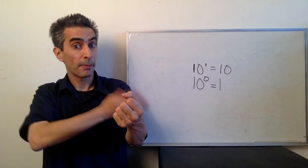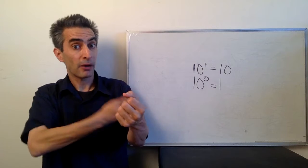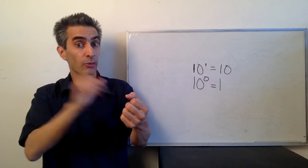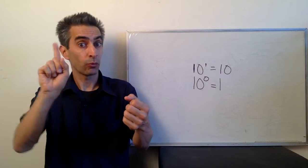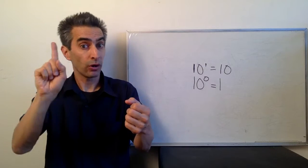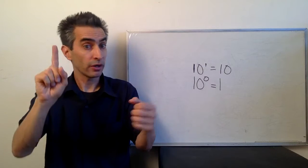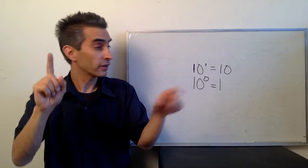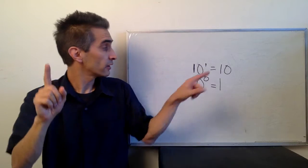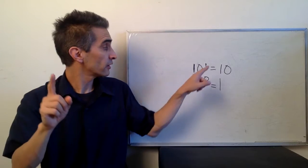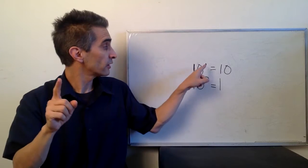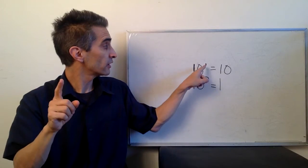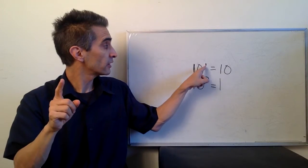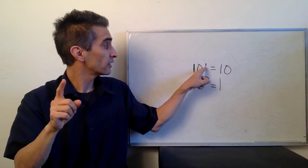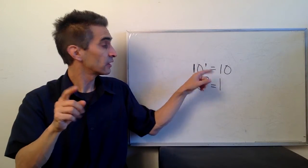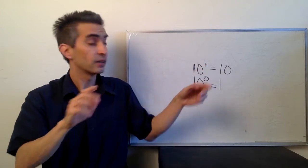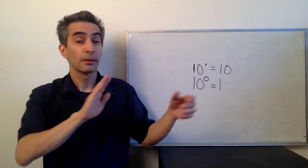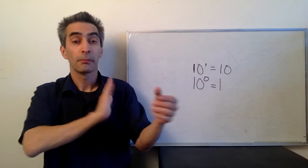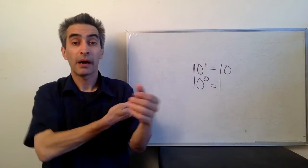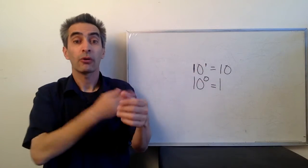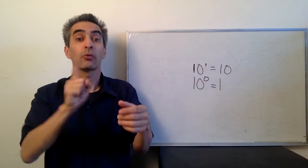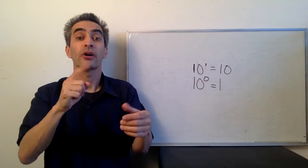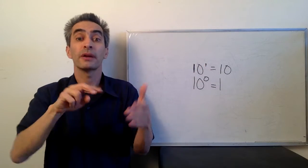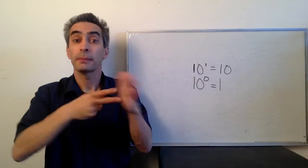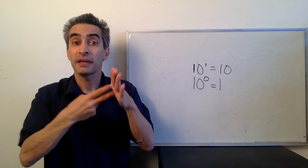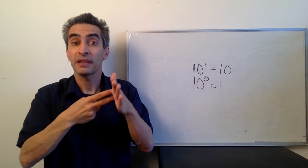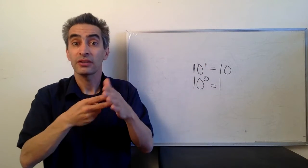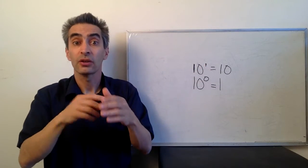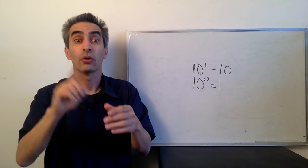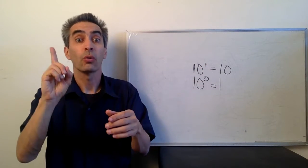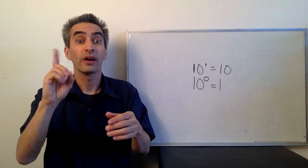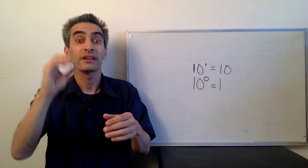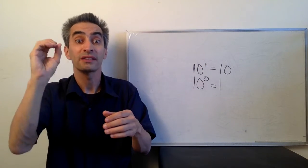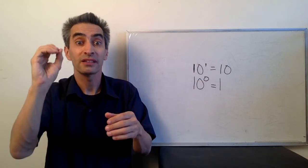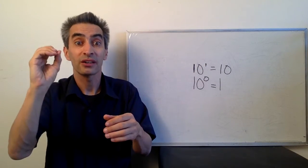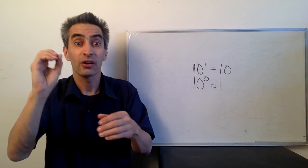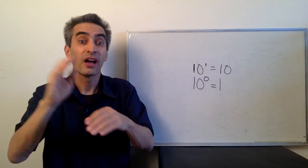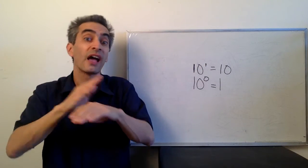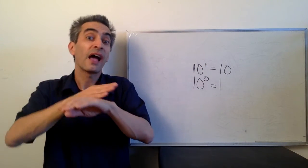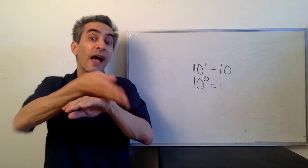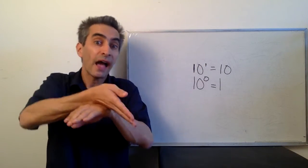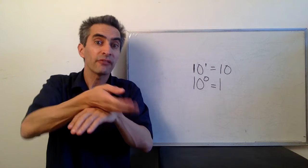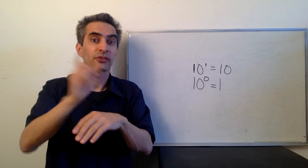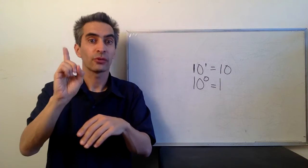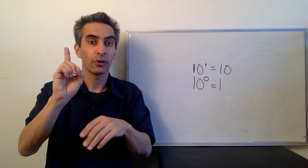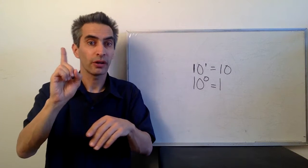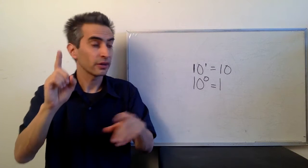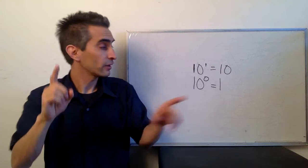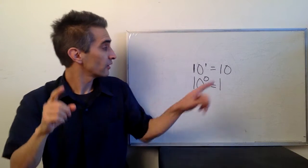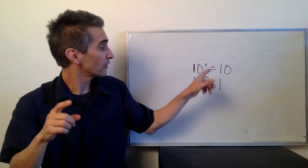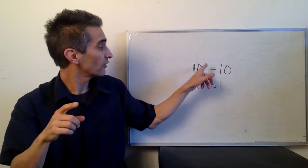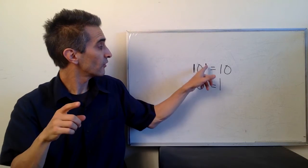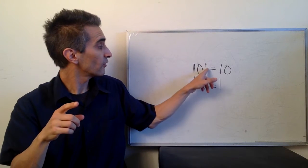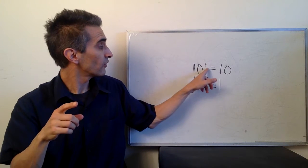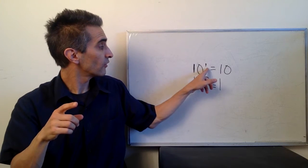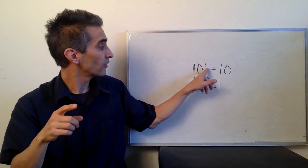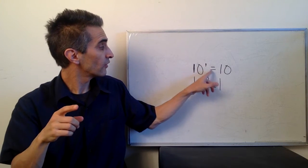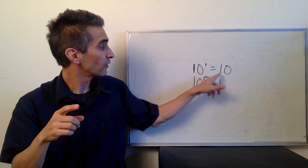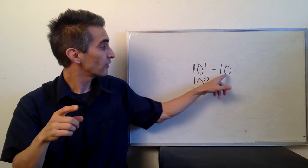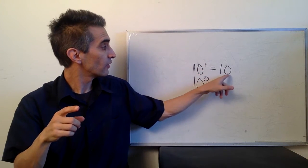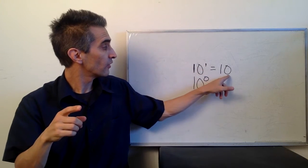Why? Because the power of 1 tells you that there is one zero after the 1.